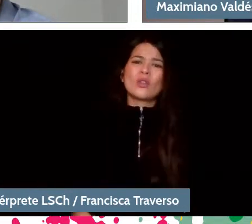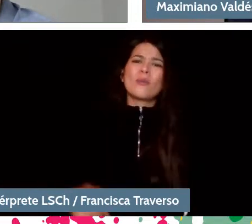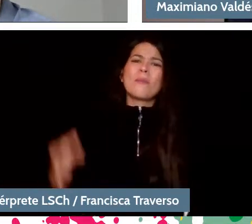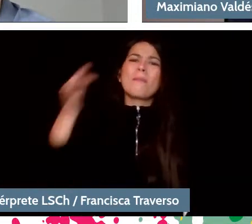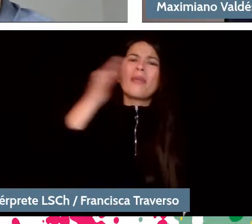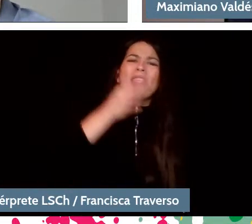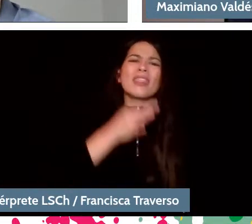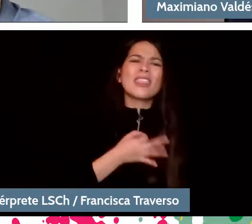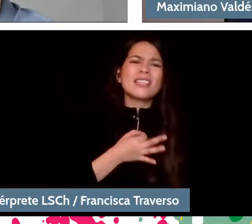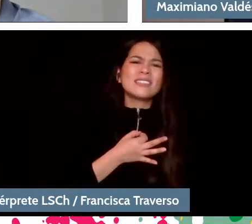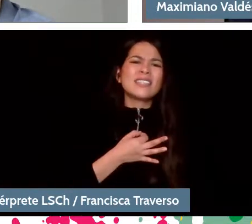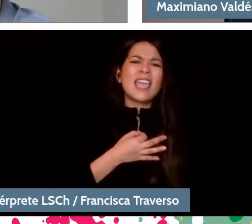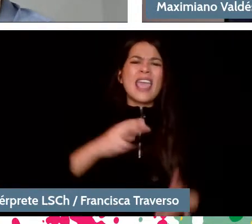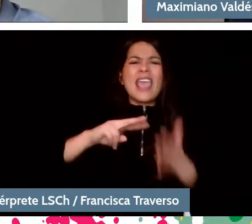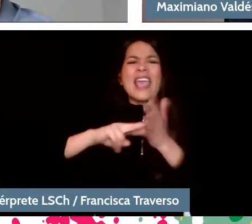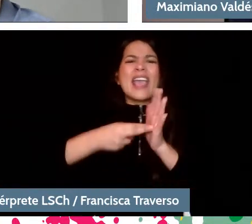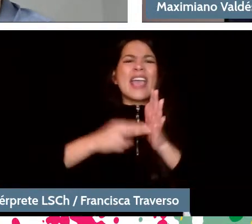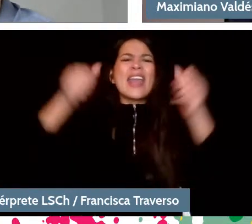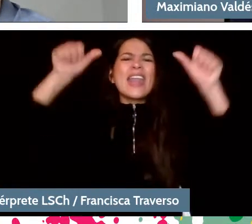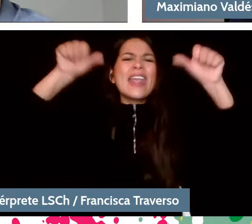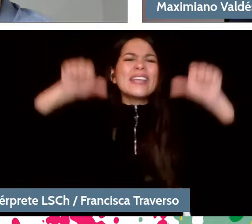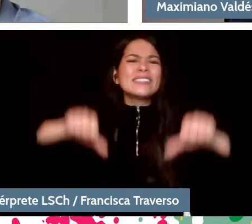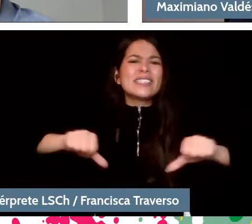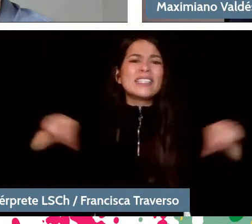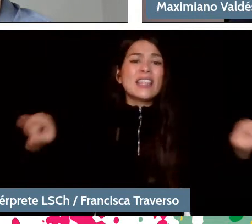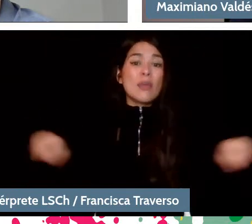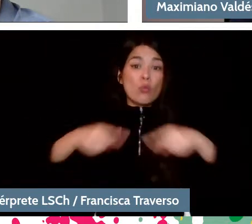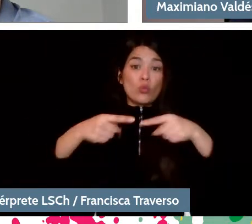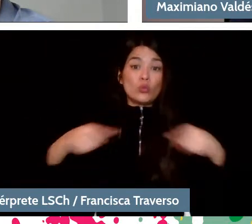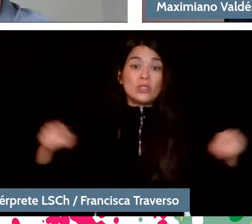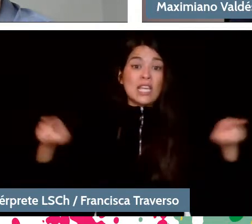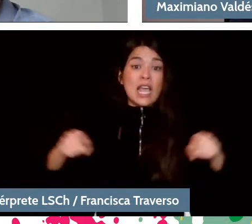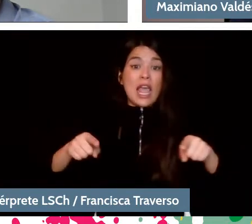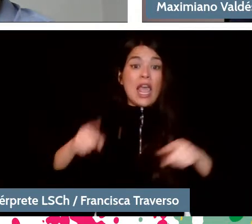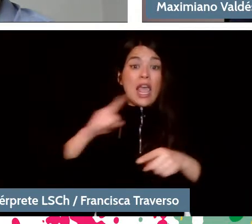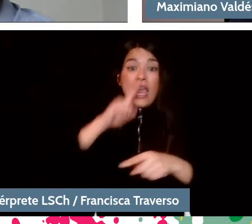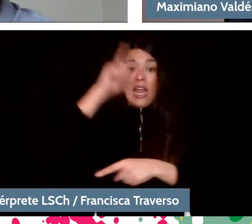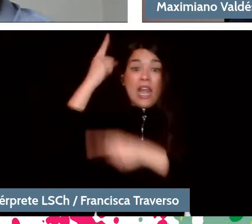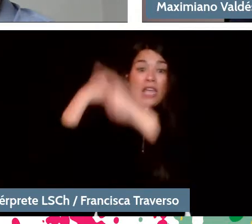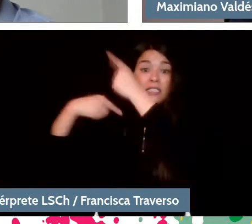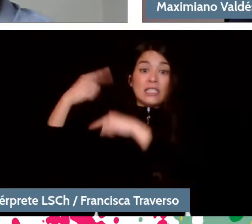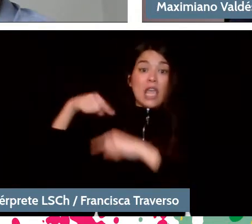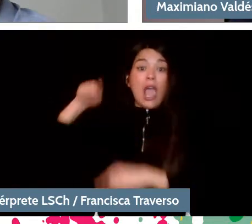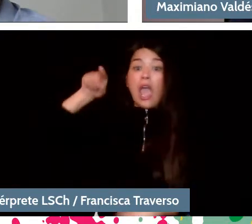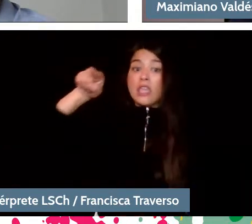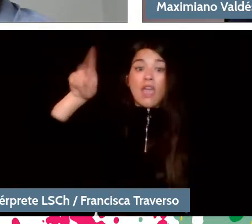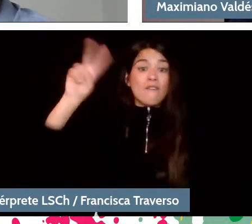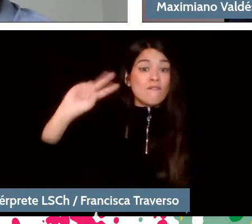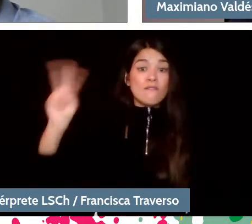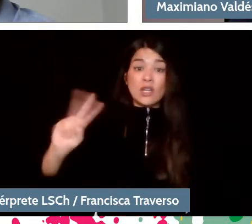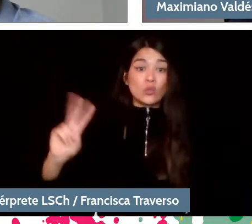I say: "Look, don't say these things because you go to Venezuela and see that this is not the case." There is no classical music crisis there, quite the opposite.